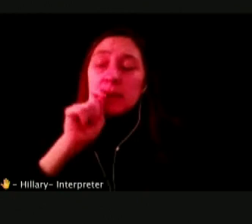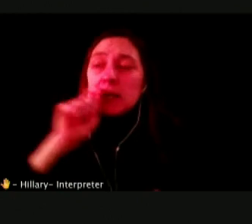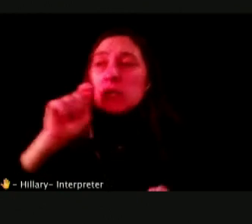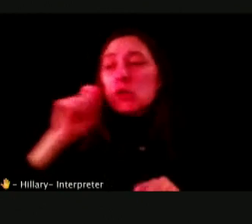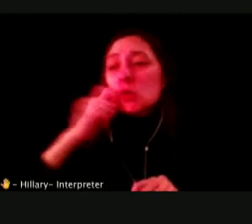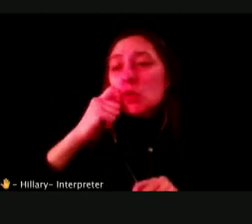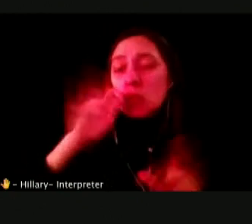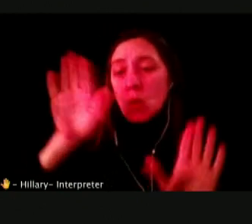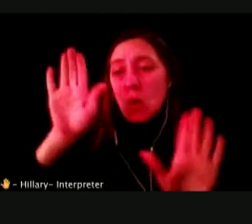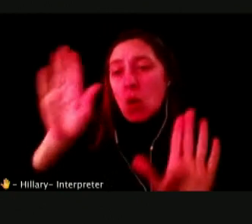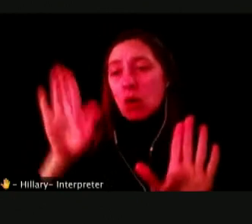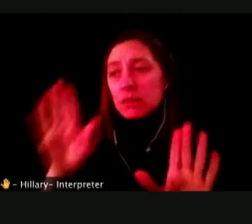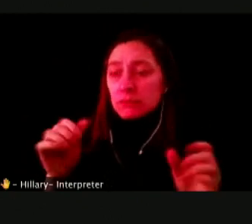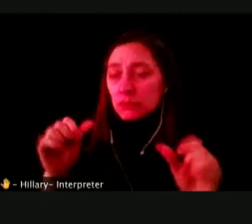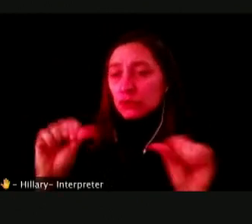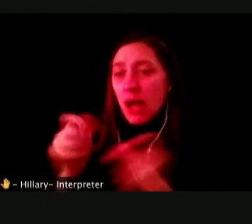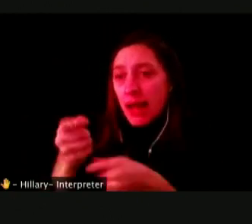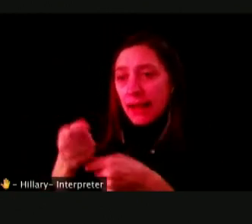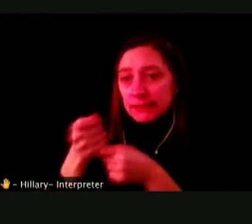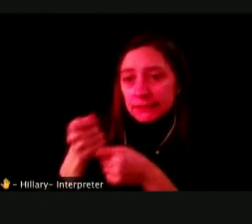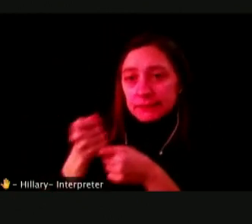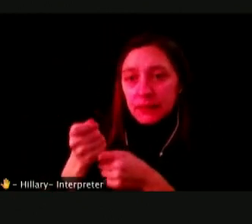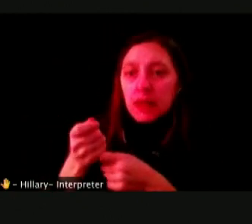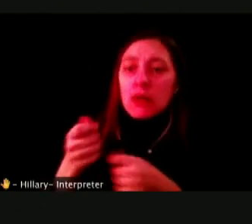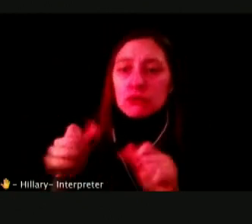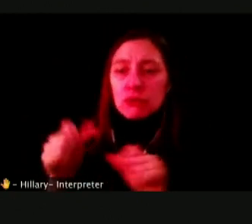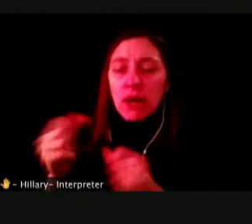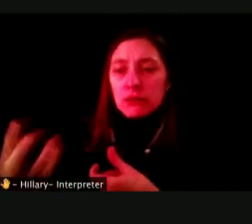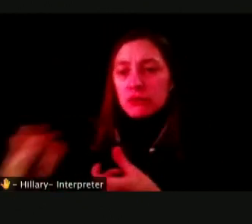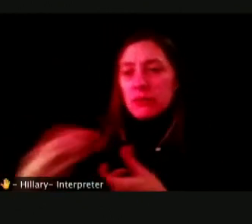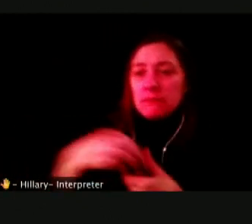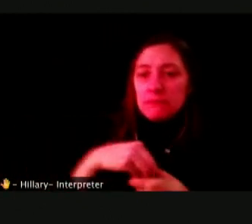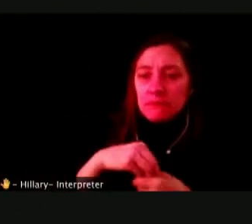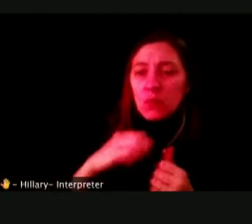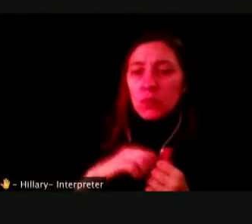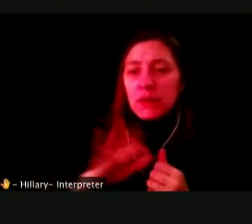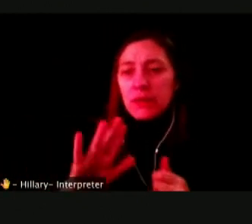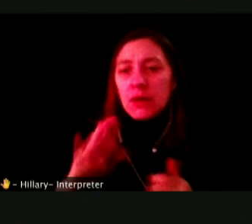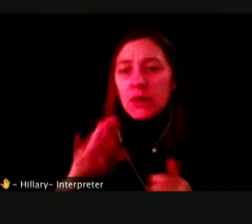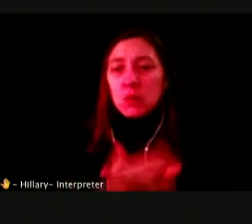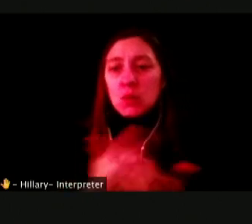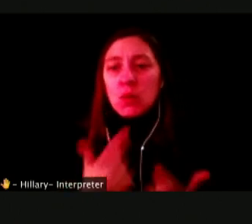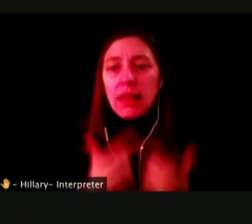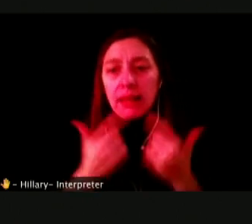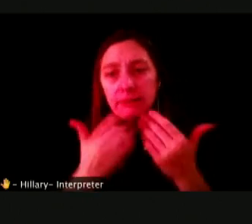THEY ARE TRYING TO MAKE TODAY INTO THEIR NEW CUSTOMERS.